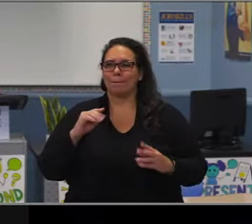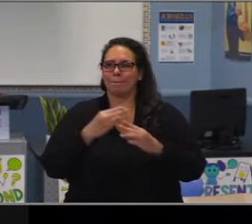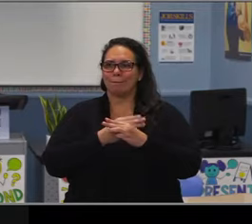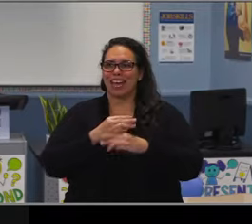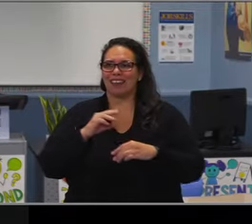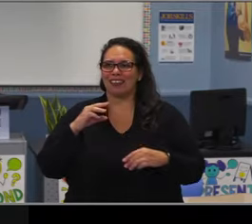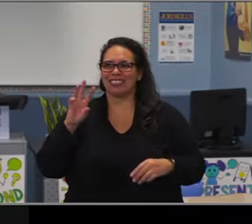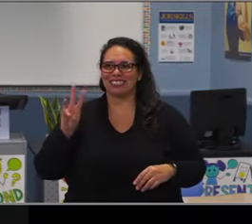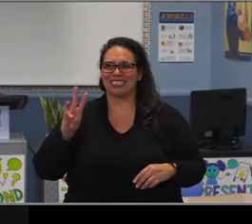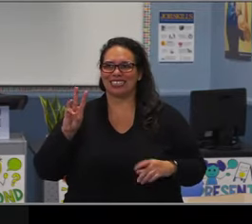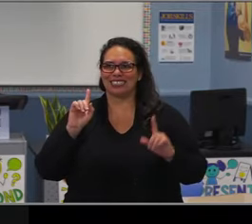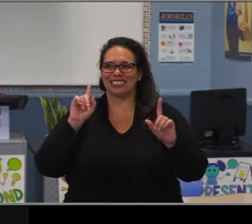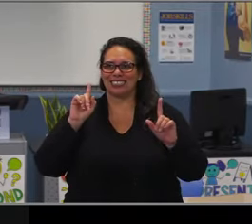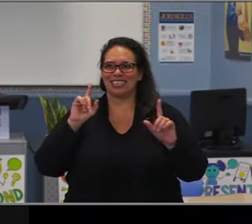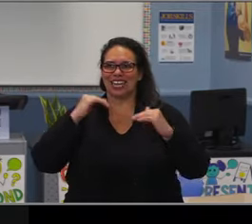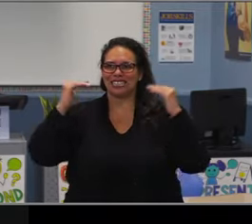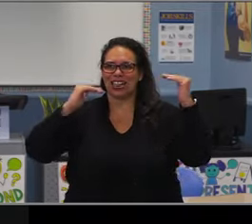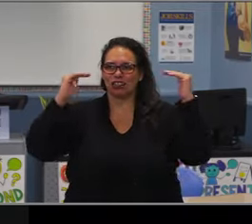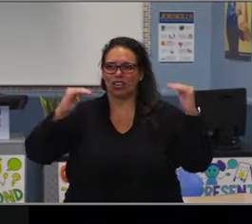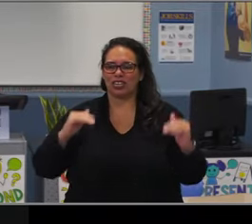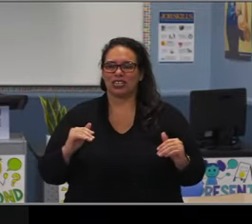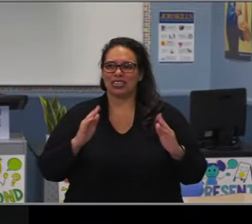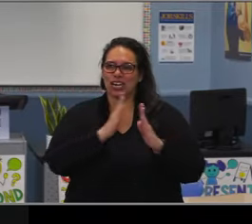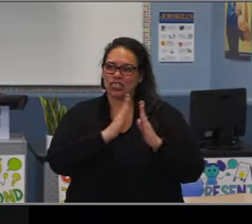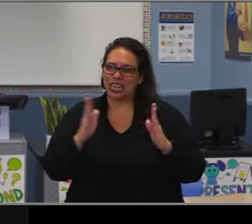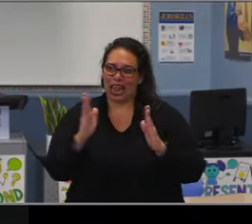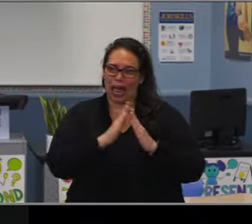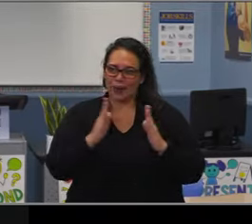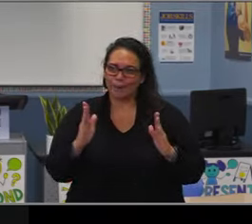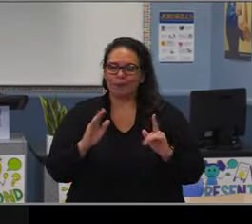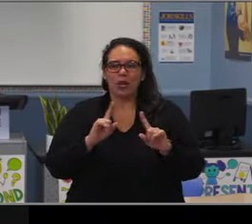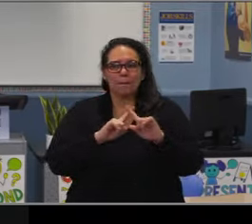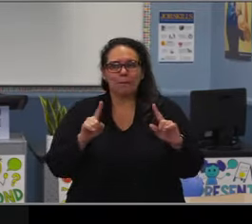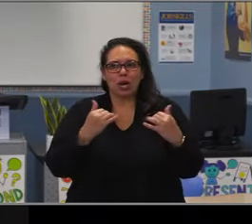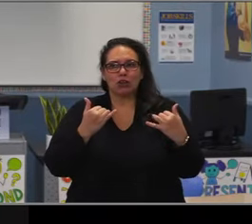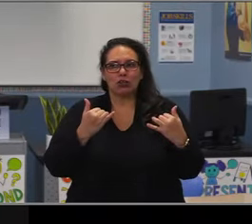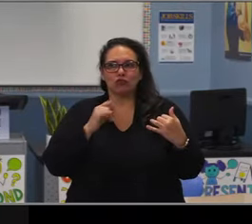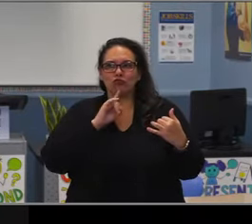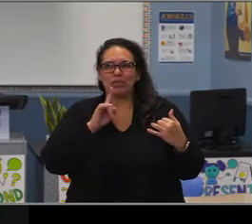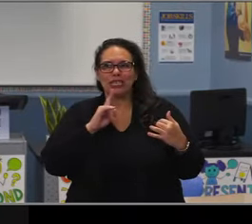So something's happening between middle school and high school that's impacting the attendance of our LatinX students.